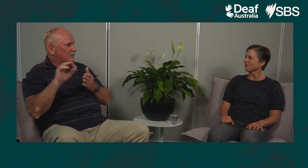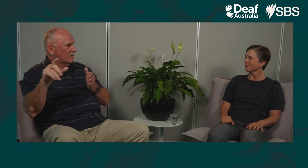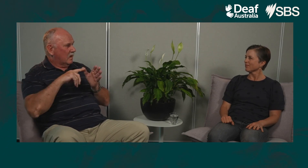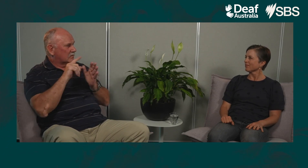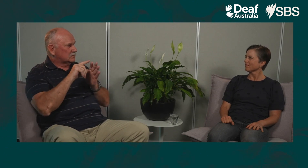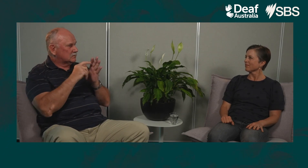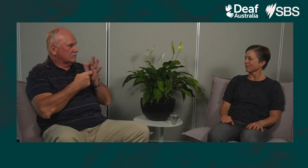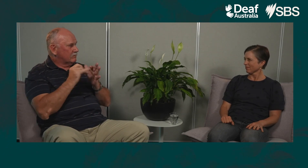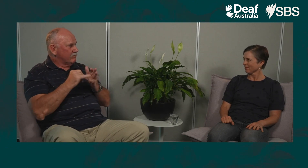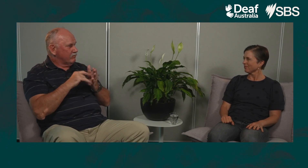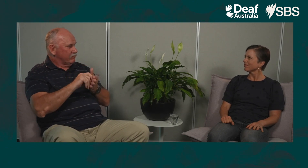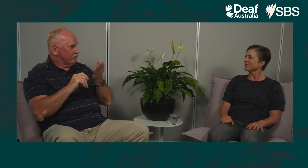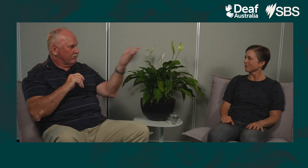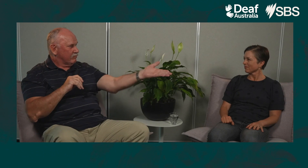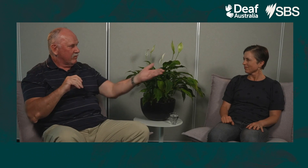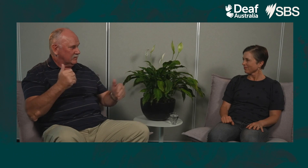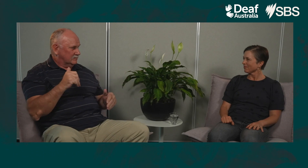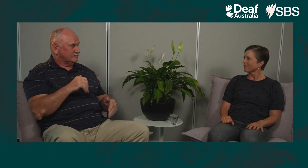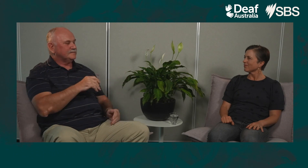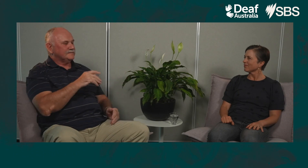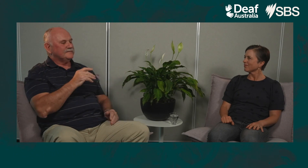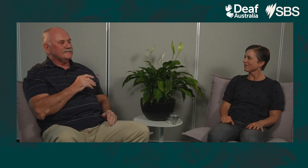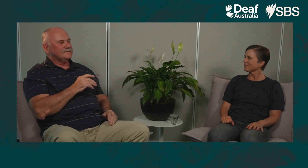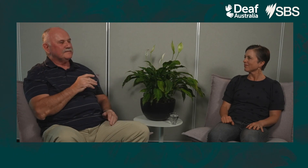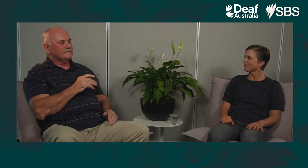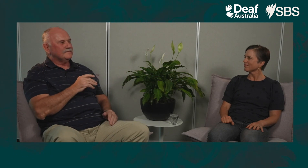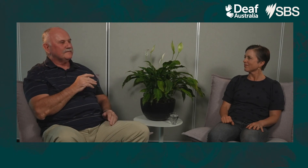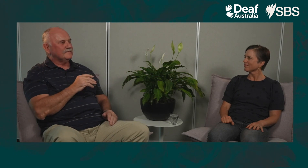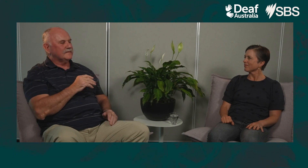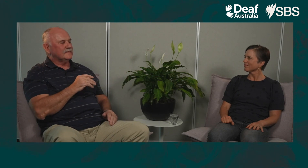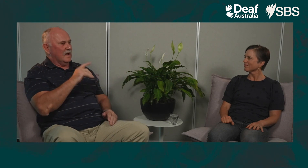So she manages to write down the address on a piece of paper and gives it to him,